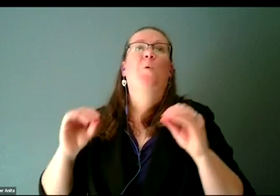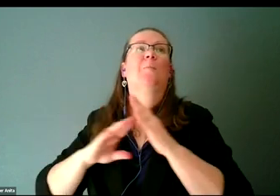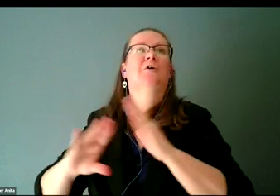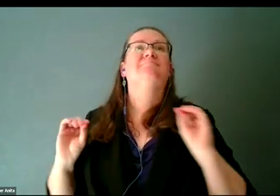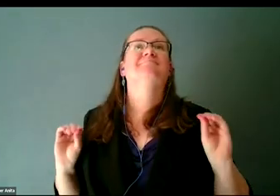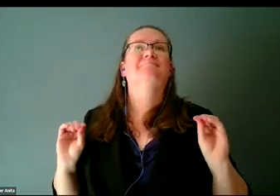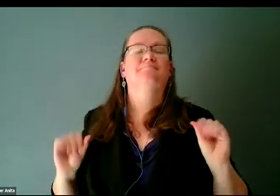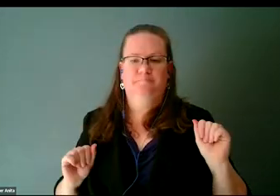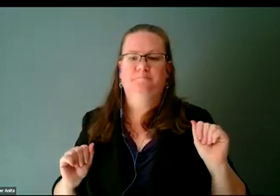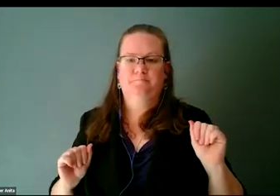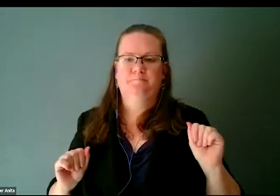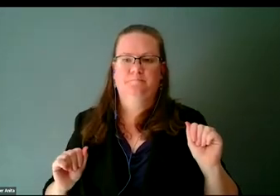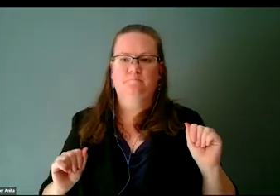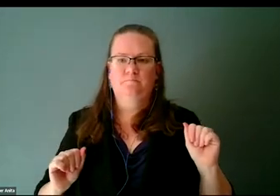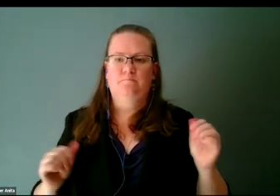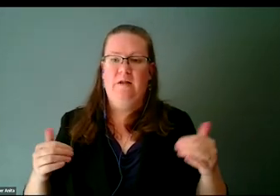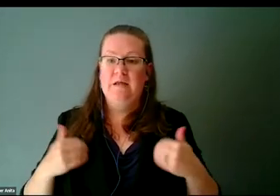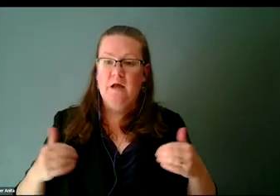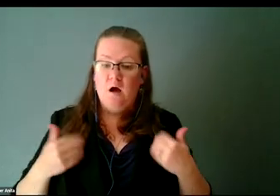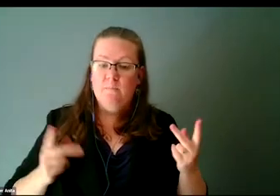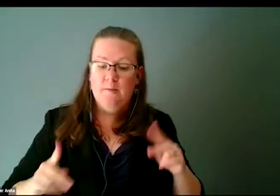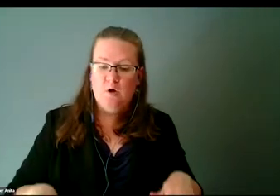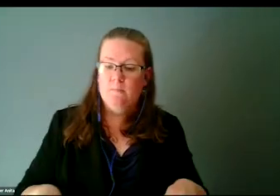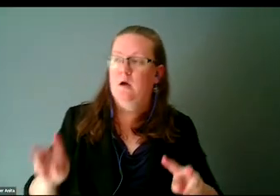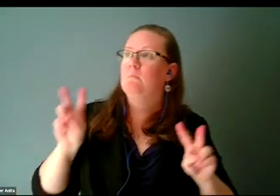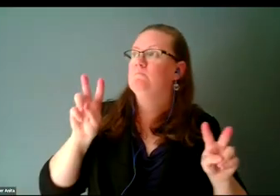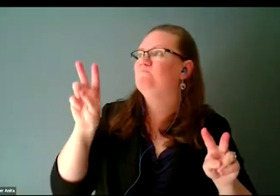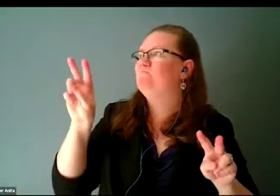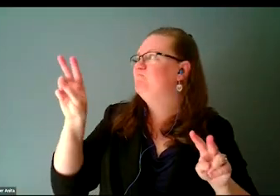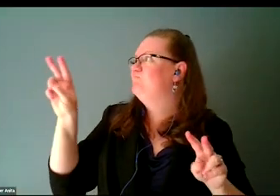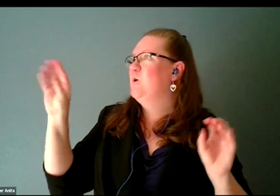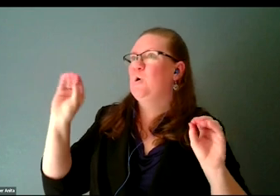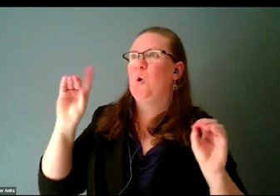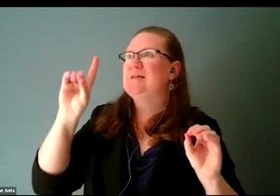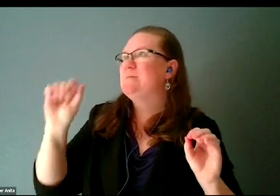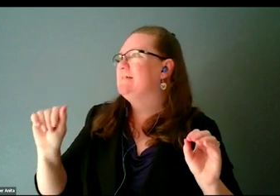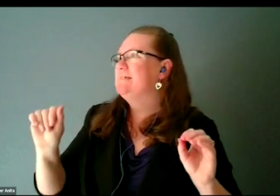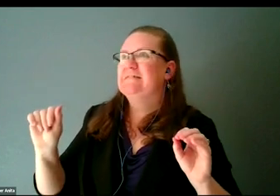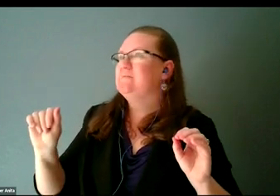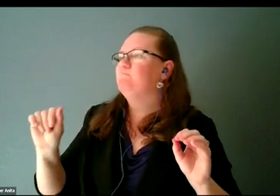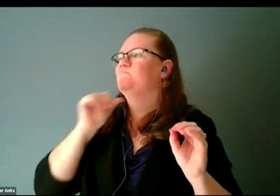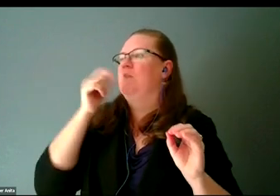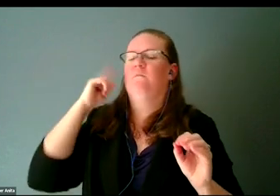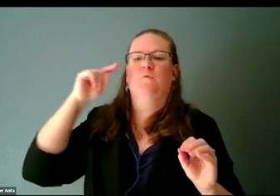The young folks coming up are like, "There's nobody in STEM. That's not for me." I had the same thing.